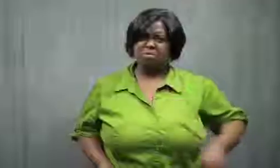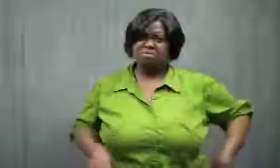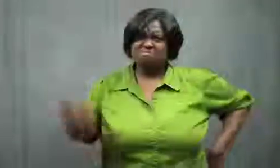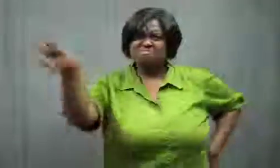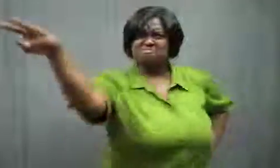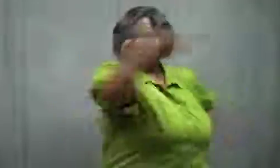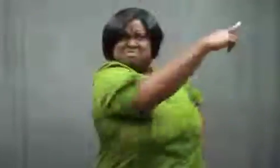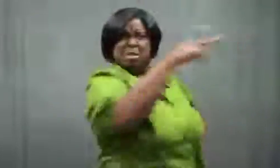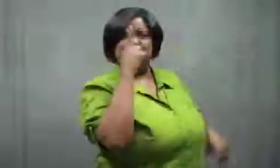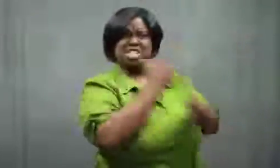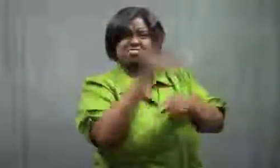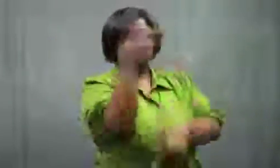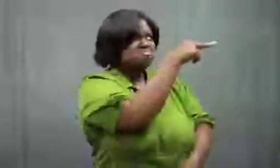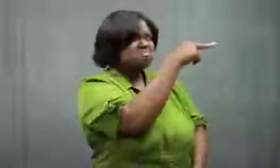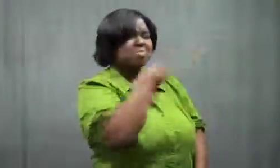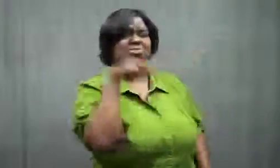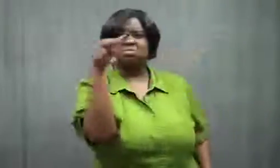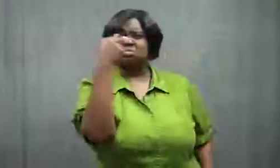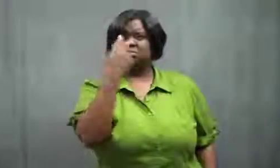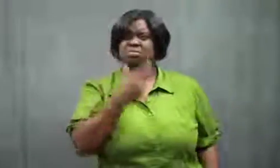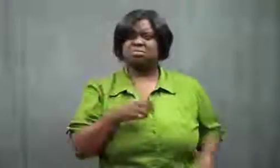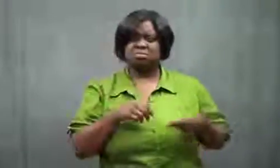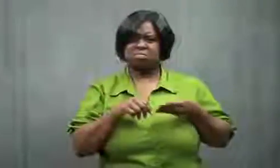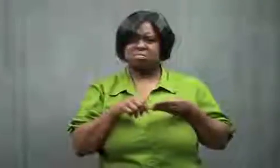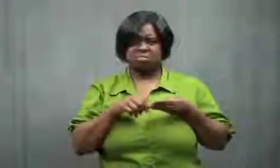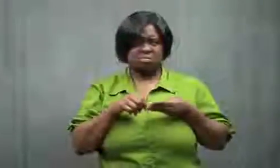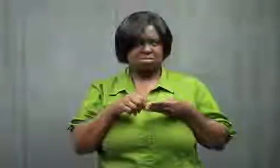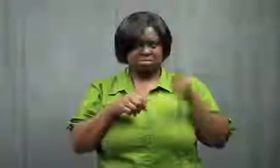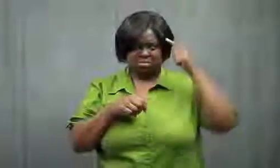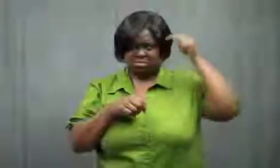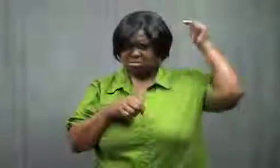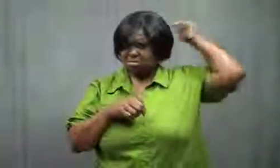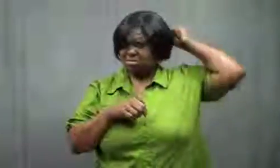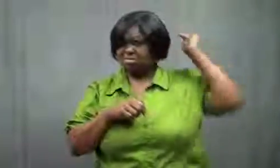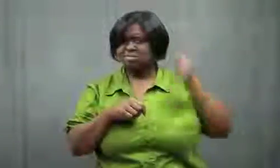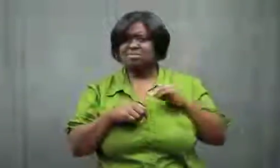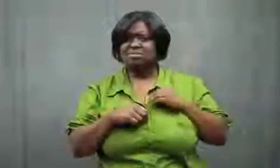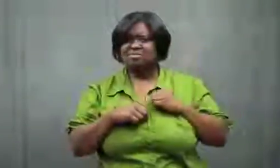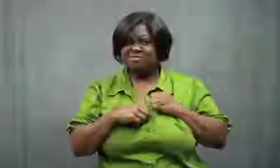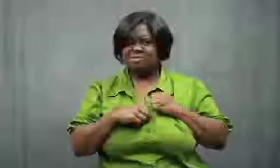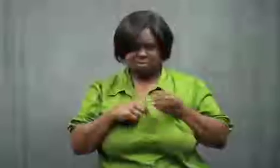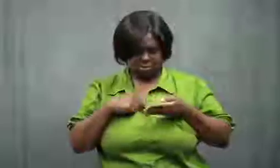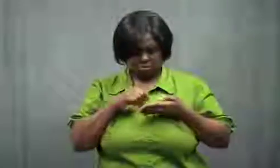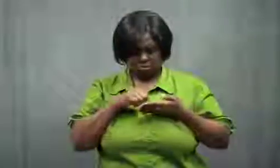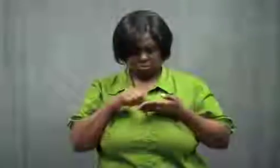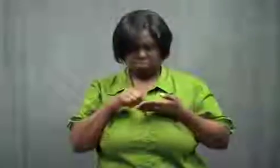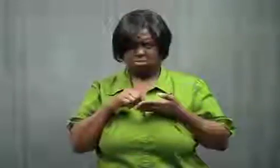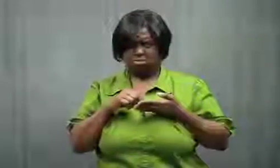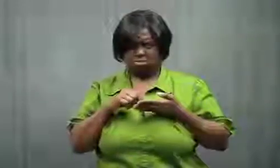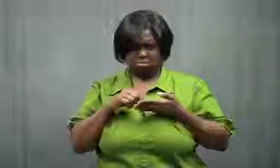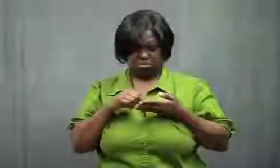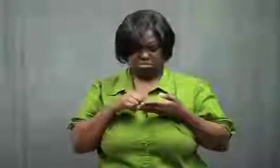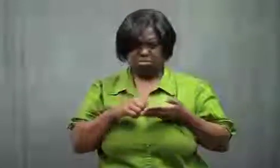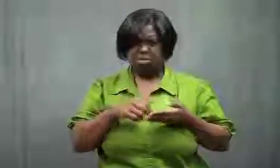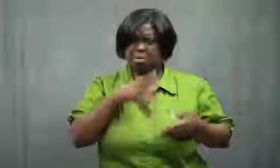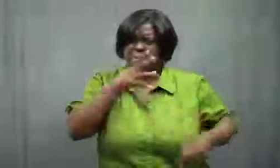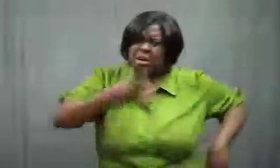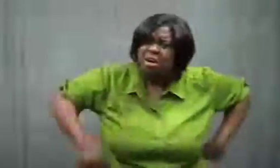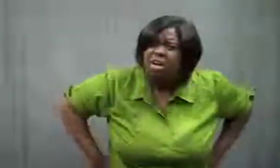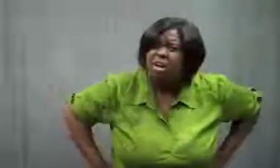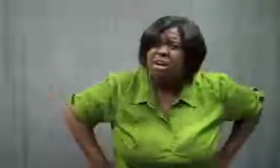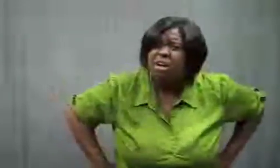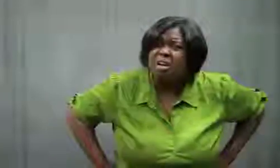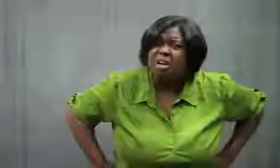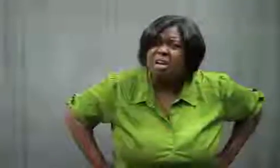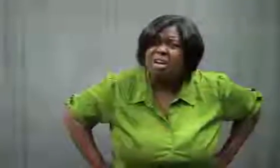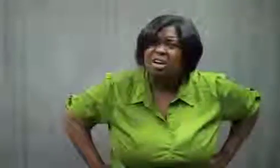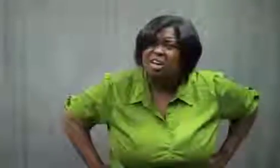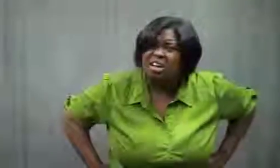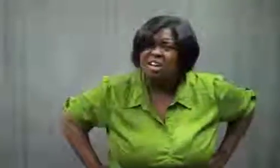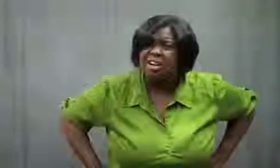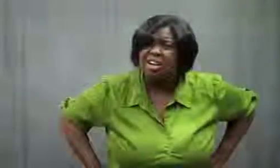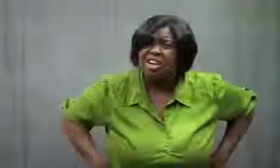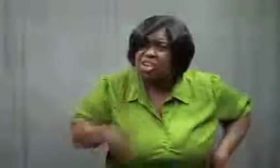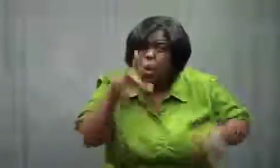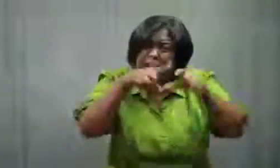My sister turned around and gave me the evil eye. I thought, "Dang," and didn't look at her.